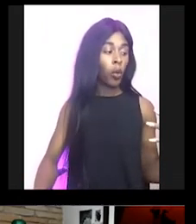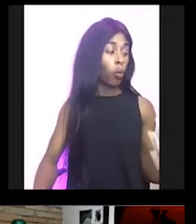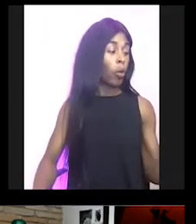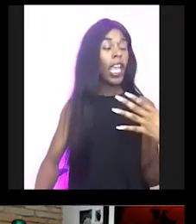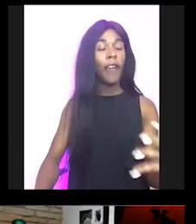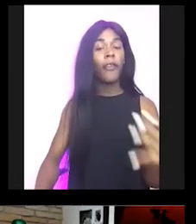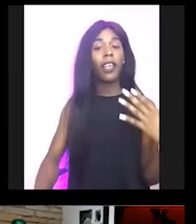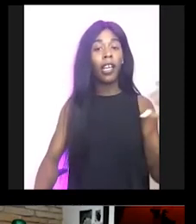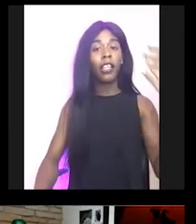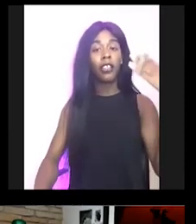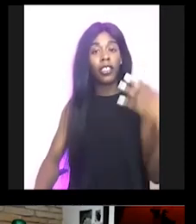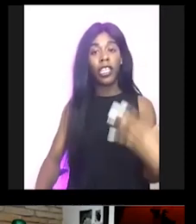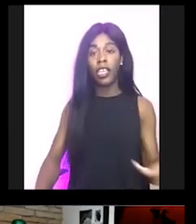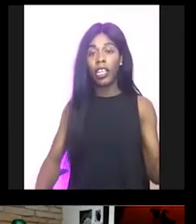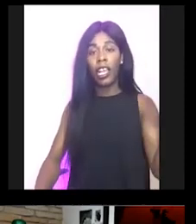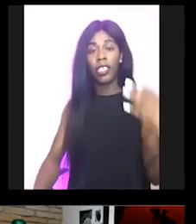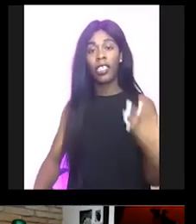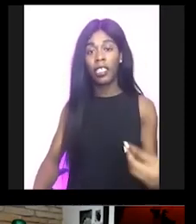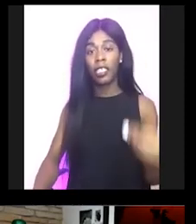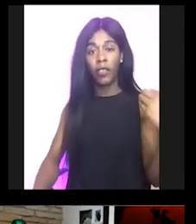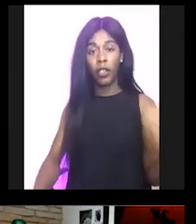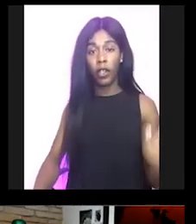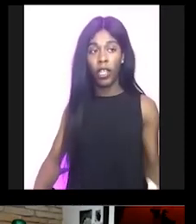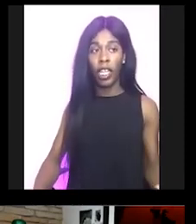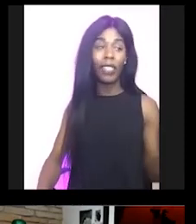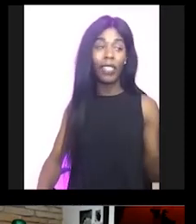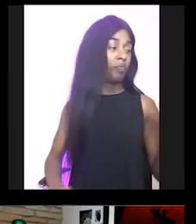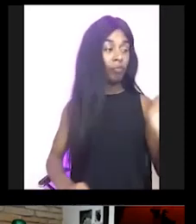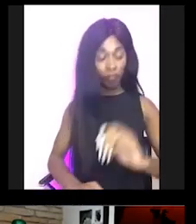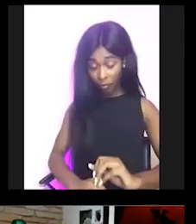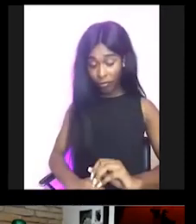we have understanding consciousness of knowing like